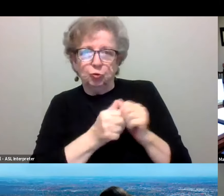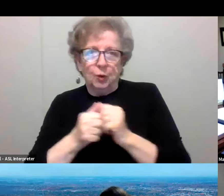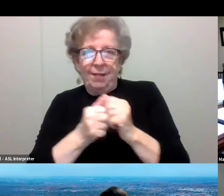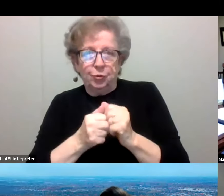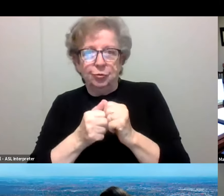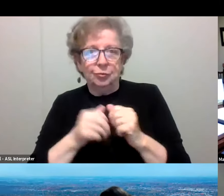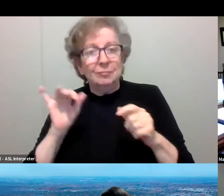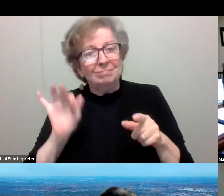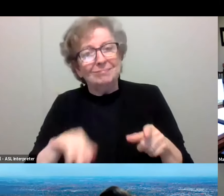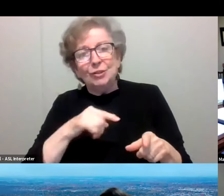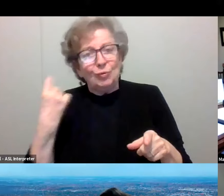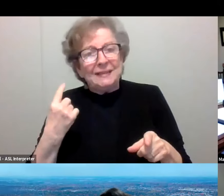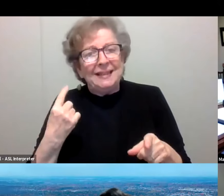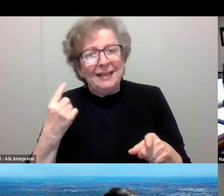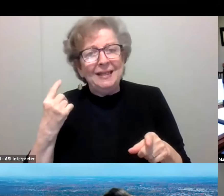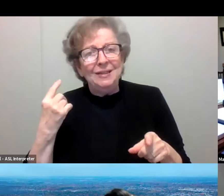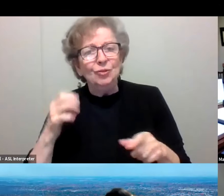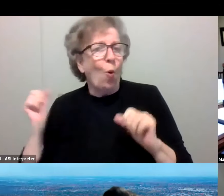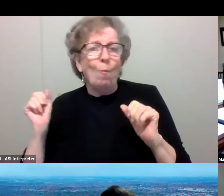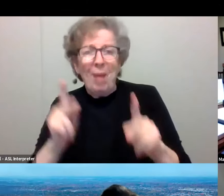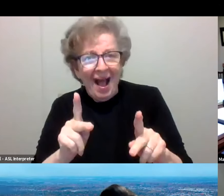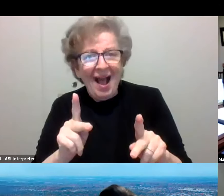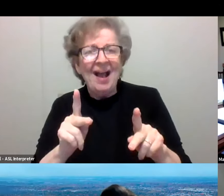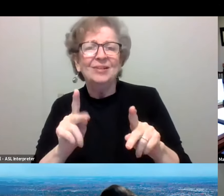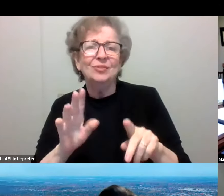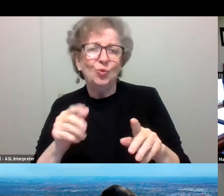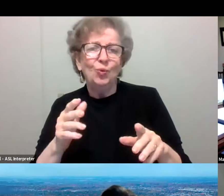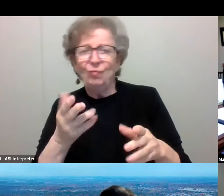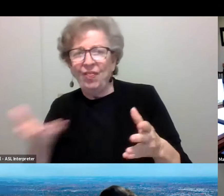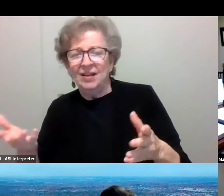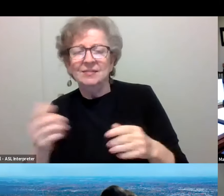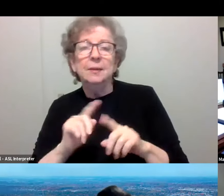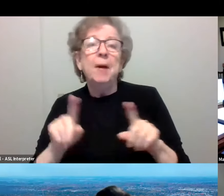to think about getting back to these things, but you know, we're now two weeks into class,